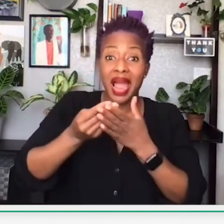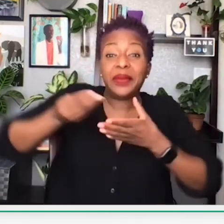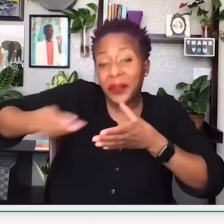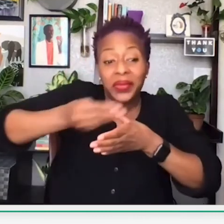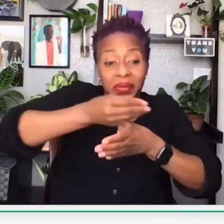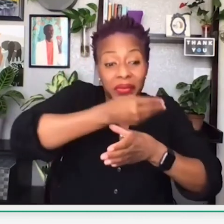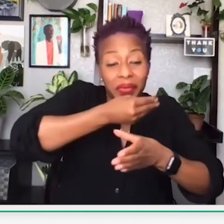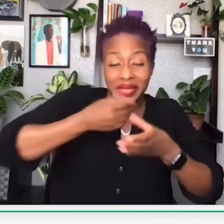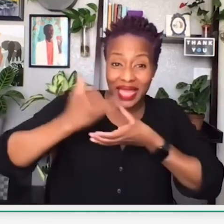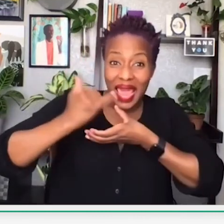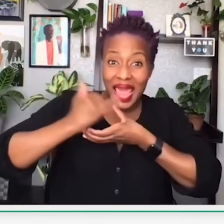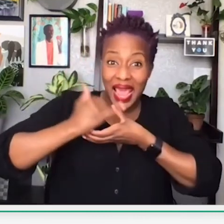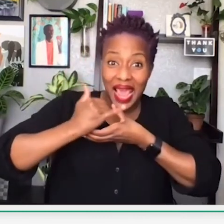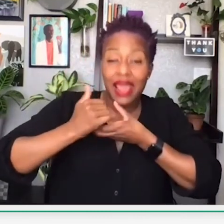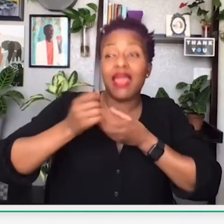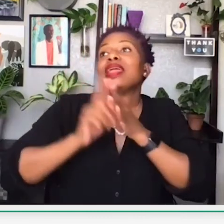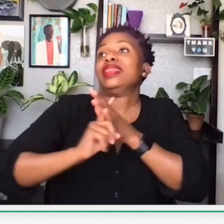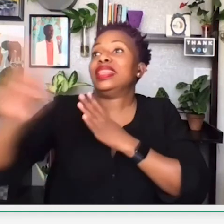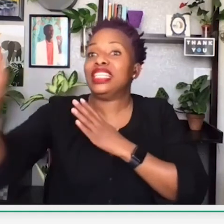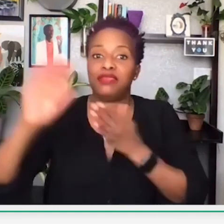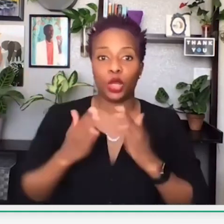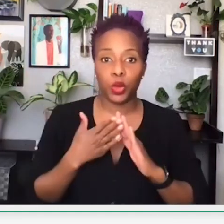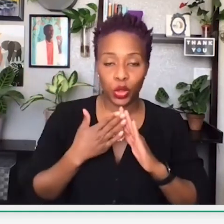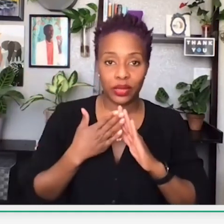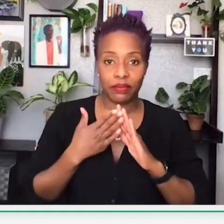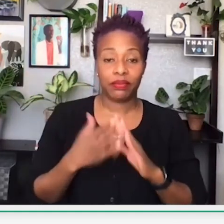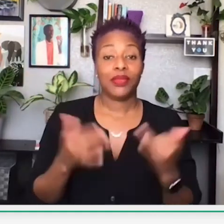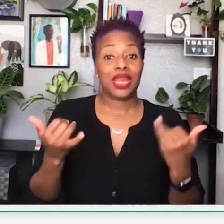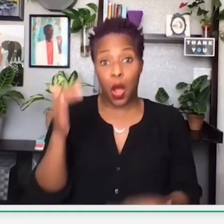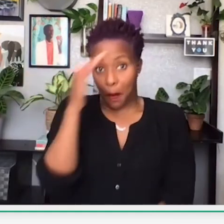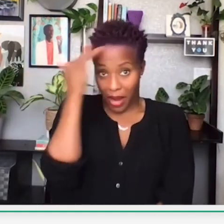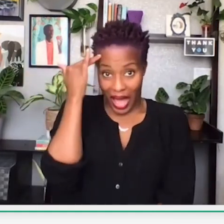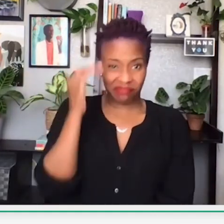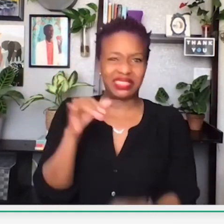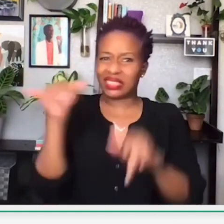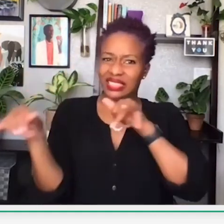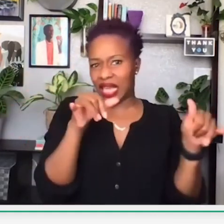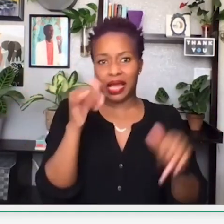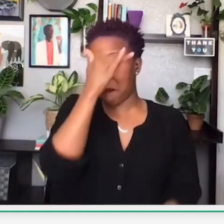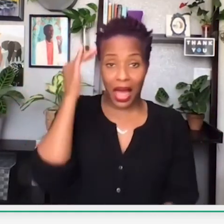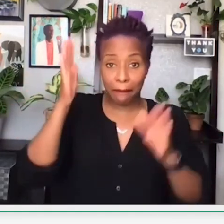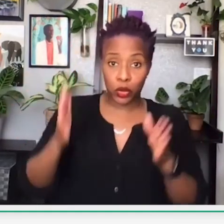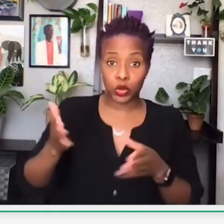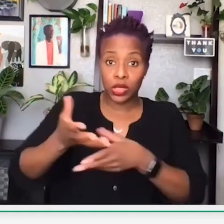I had shared that Asians, the Asian community, circulates their dollar for 28 days.